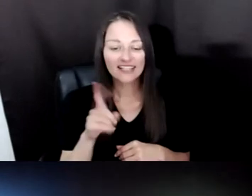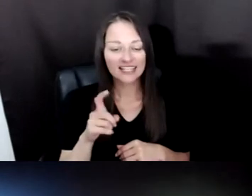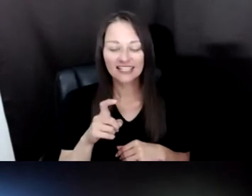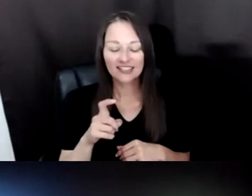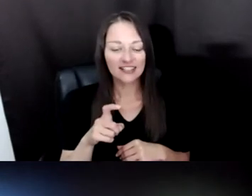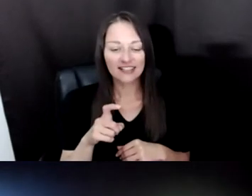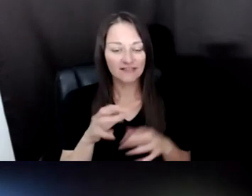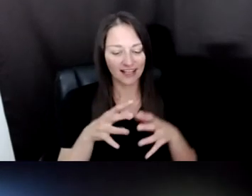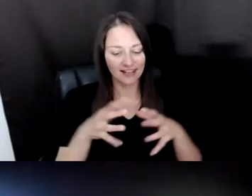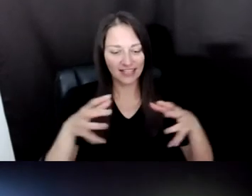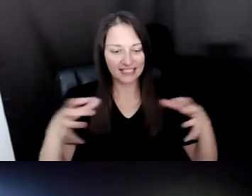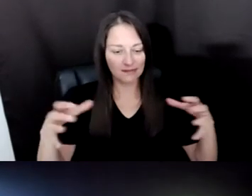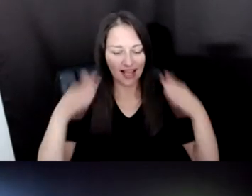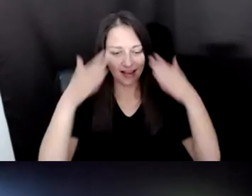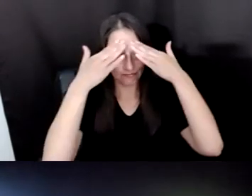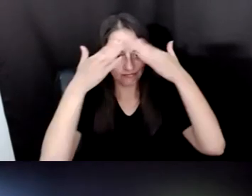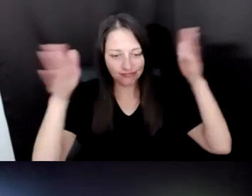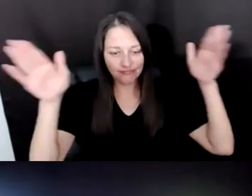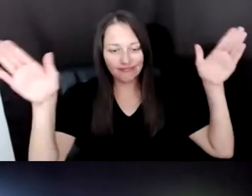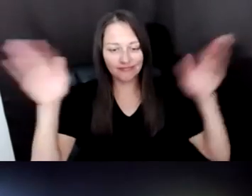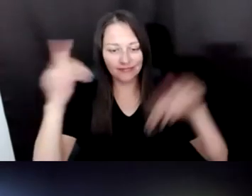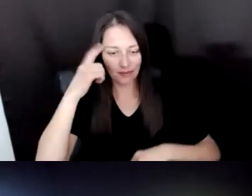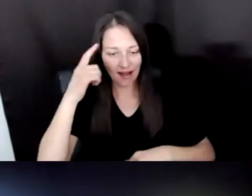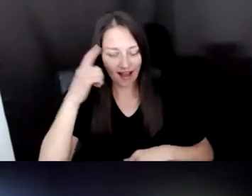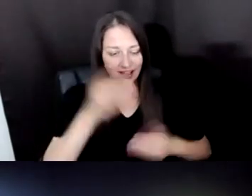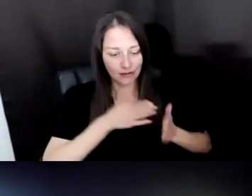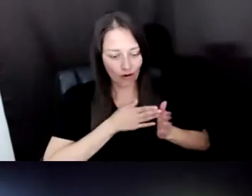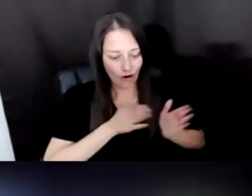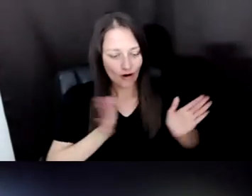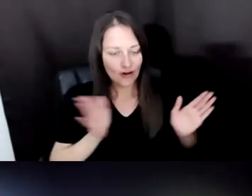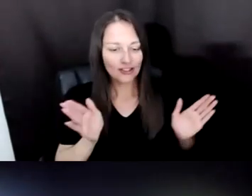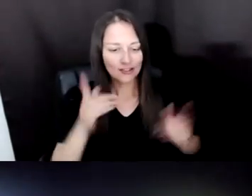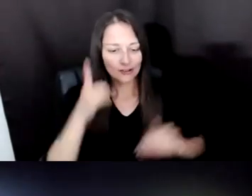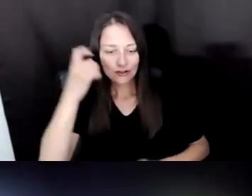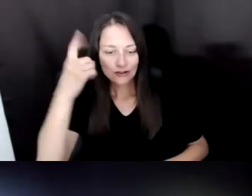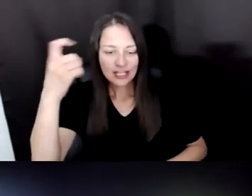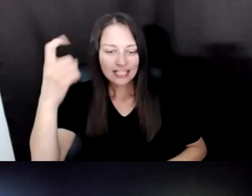OUR MINDS, OUR DREAMS, OUR HEARTS AND THAT'S EXACTLY WHAT THESE ARTISTS ARE DOING.